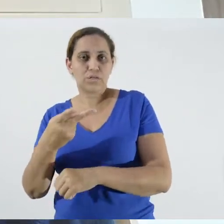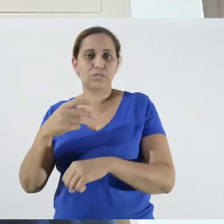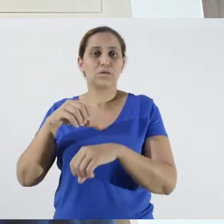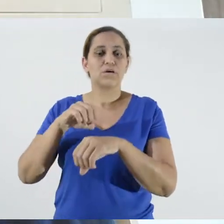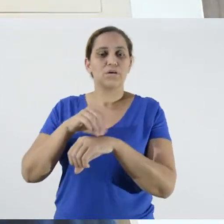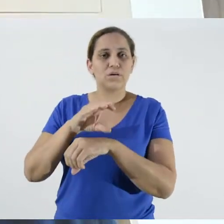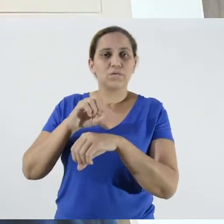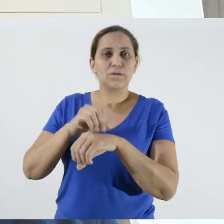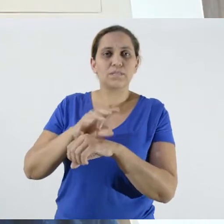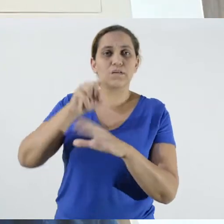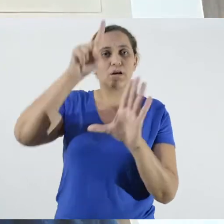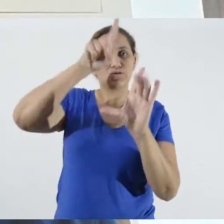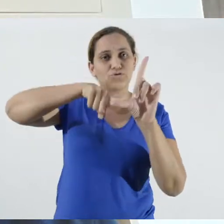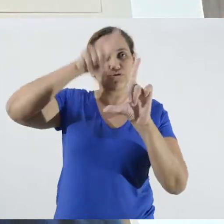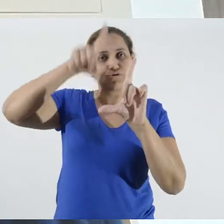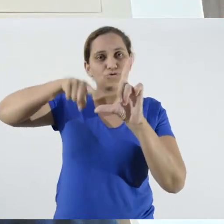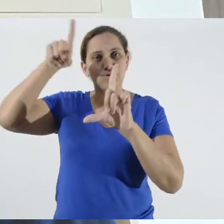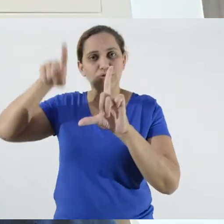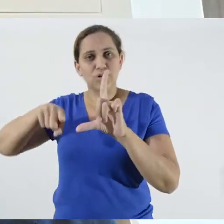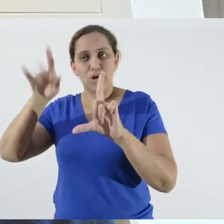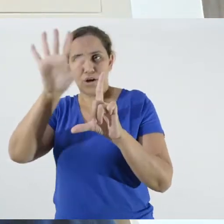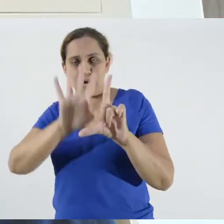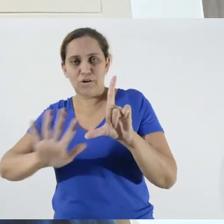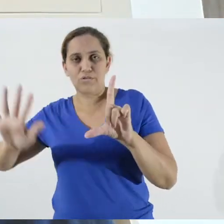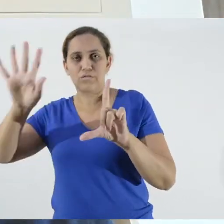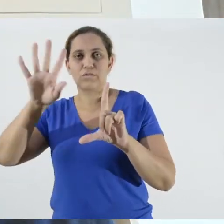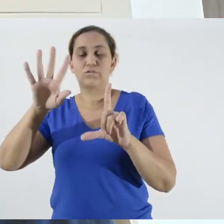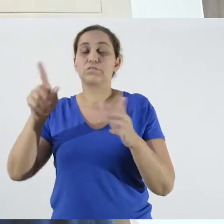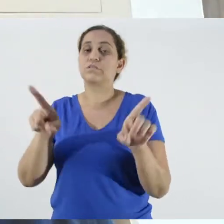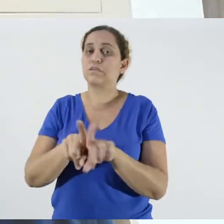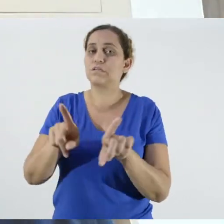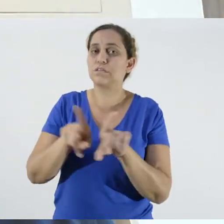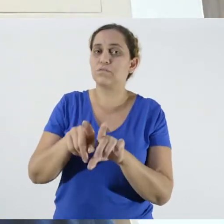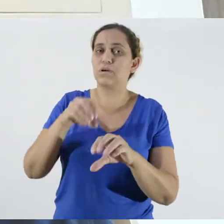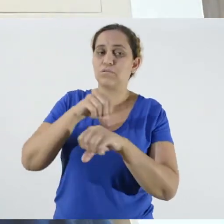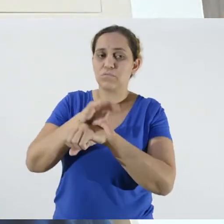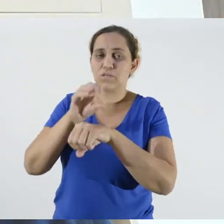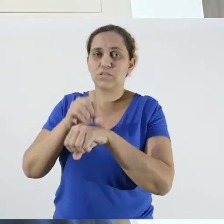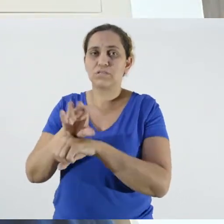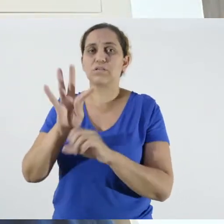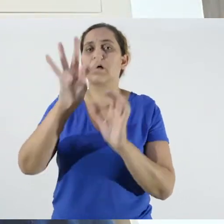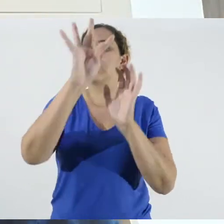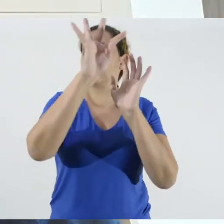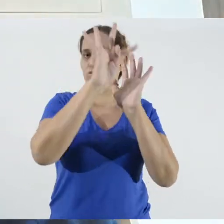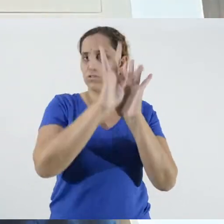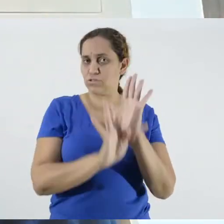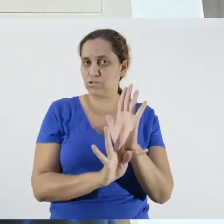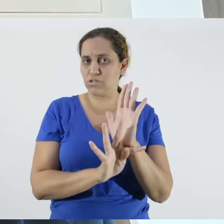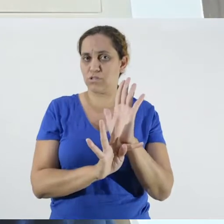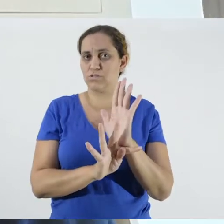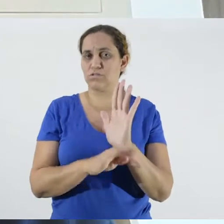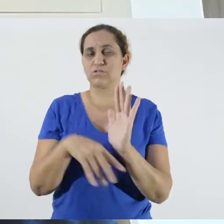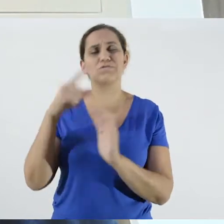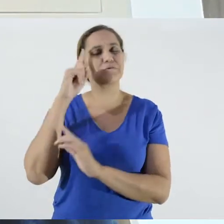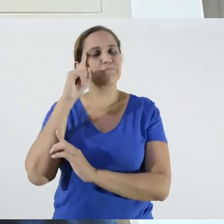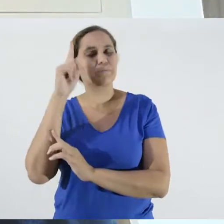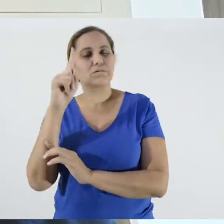text messages, which are used and were designed and engineered